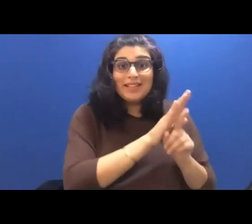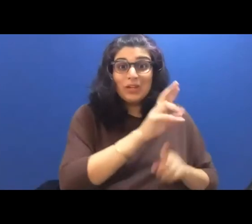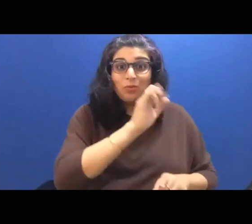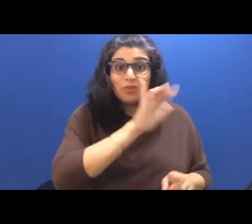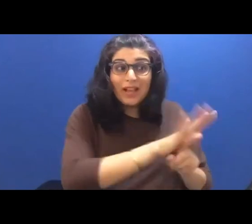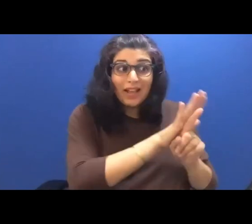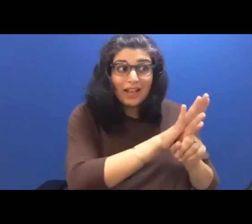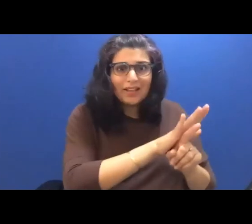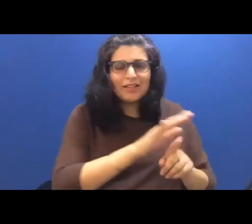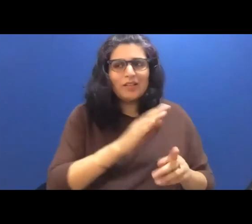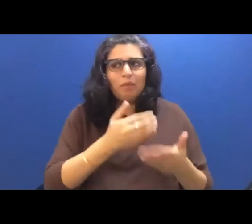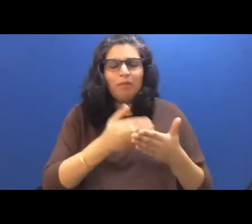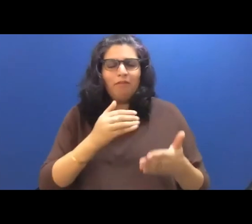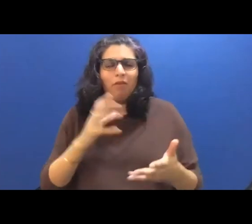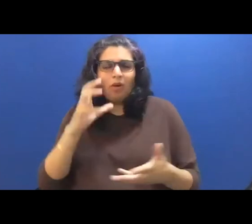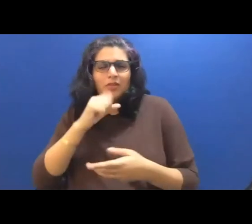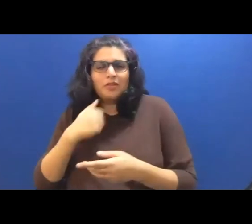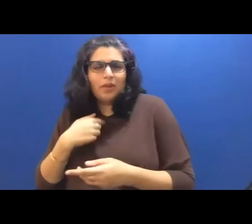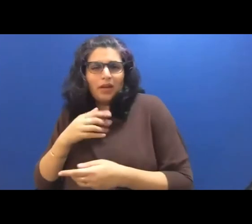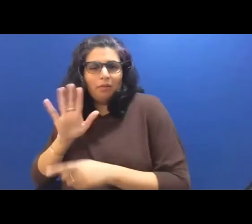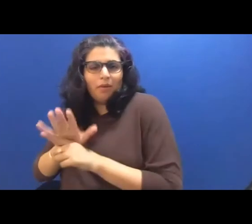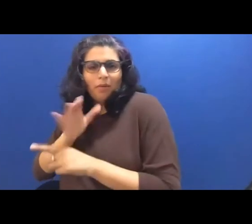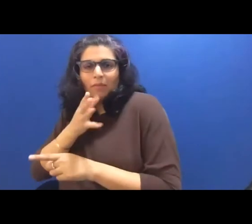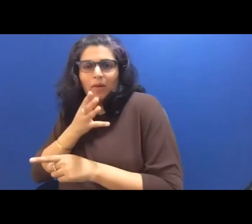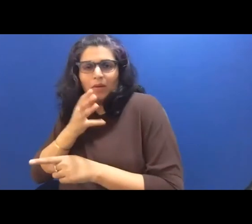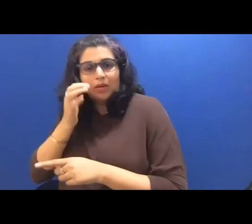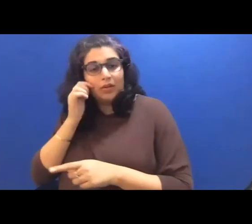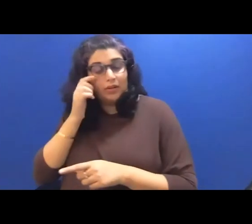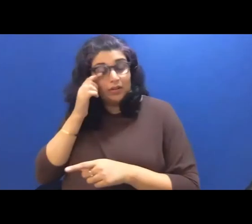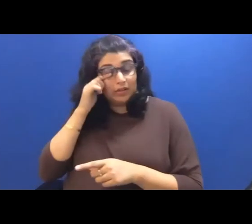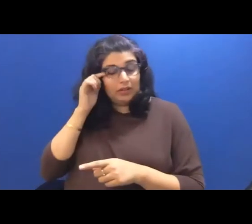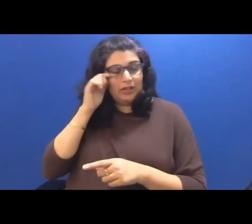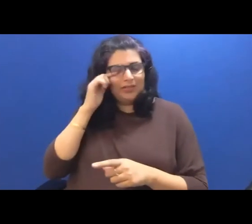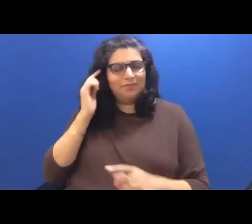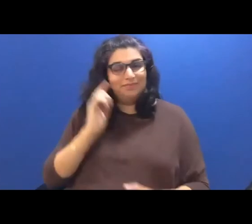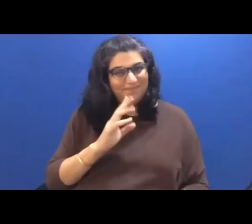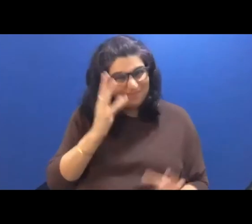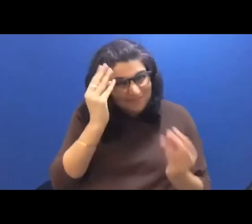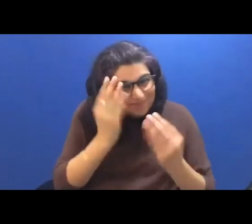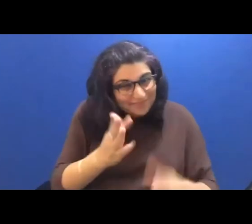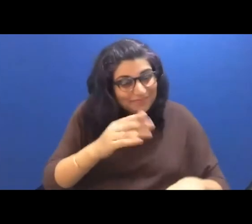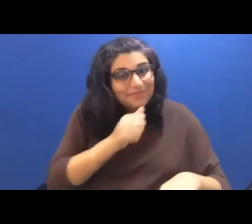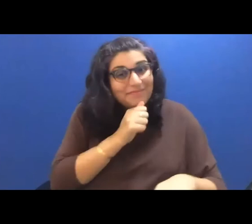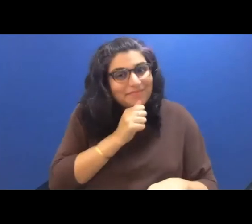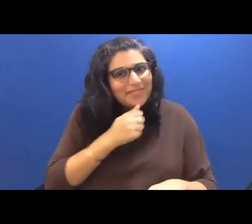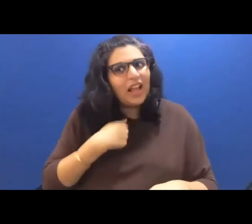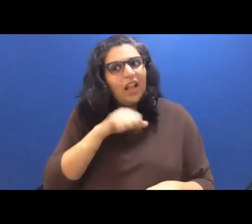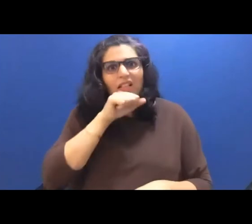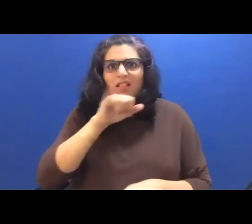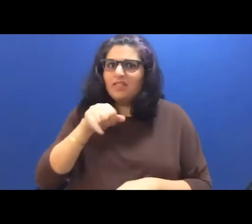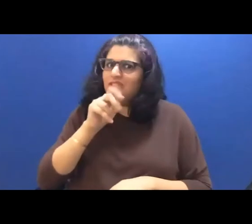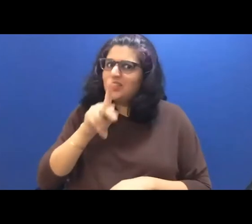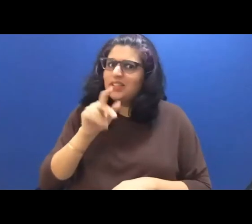hers. Secretly I love Jax too. At school. Everything that touched my lips was pre planned